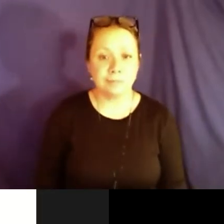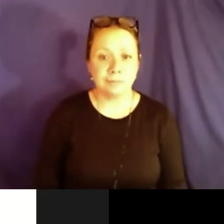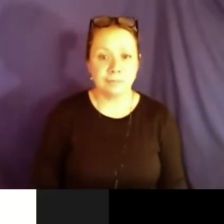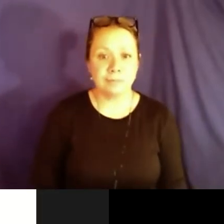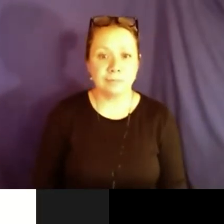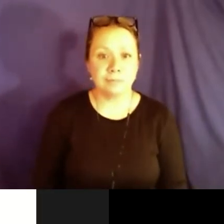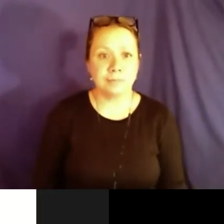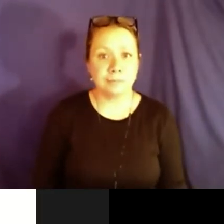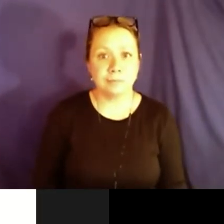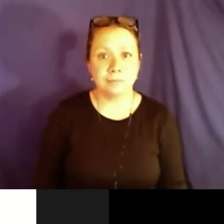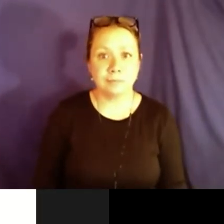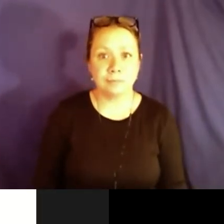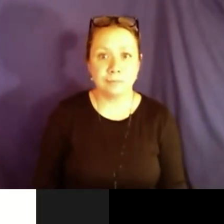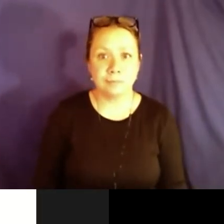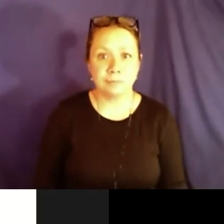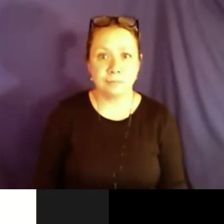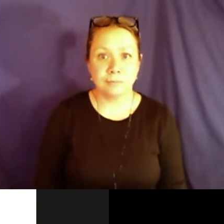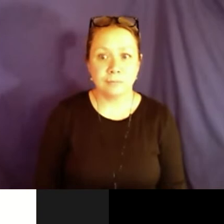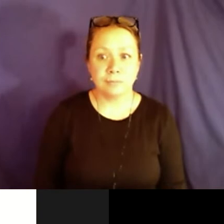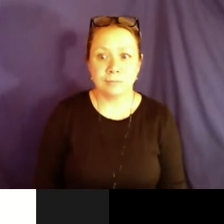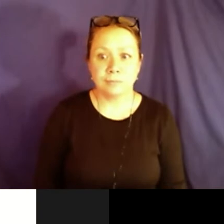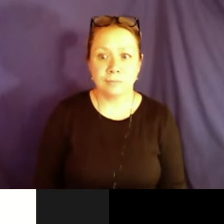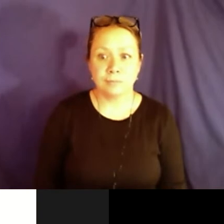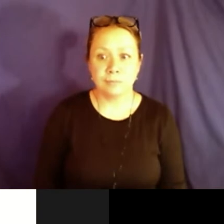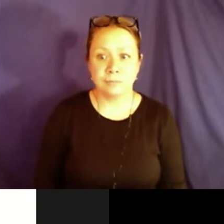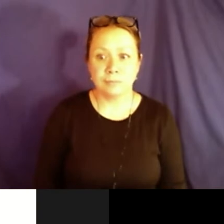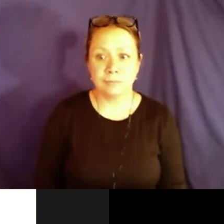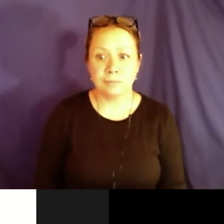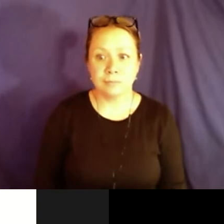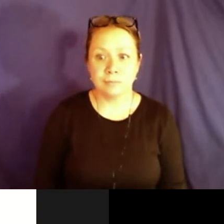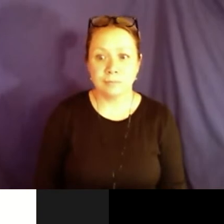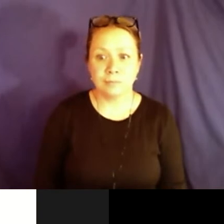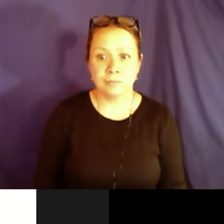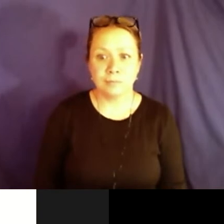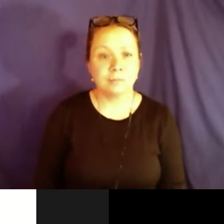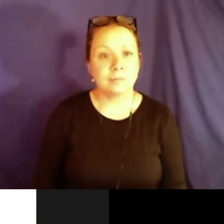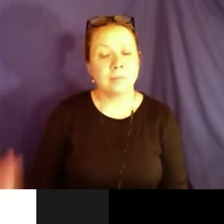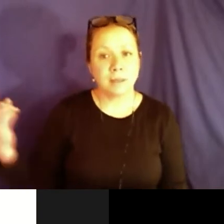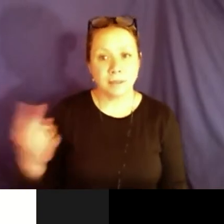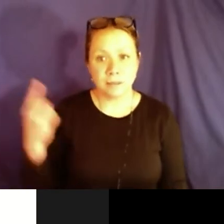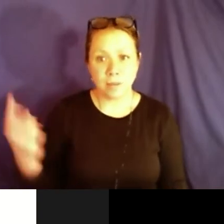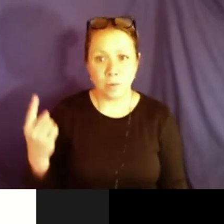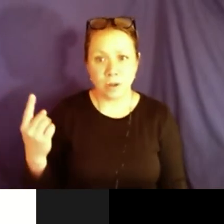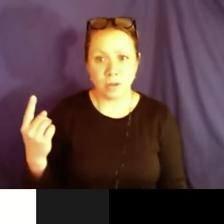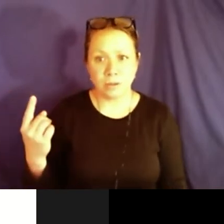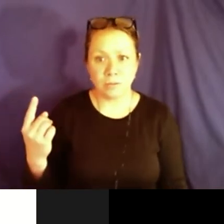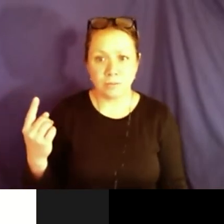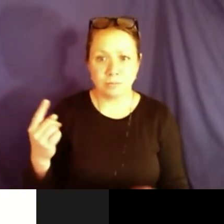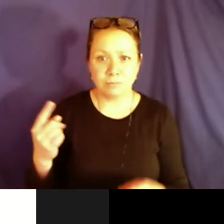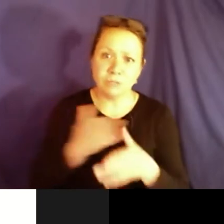it will support students. Sefakor: Thank you very much,